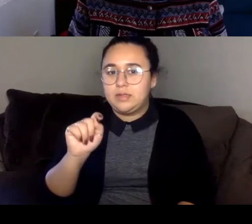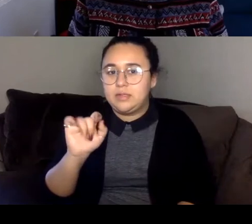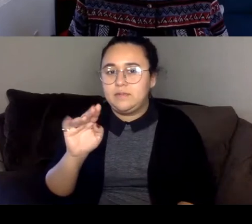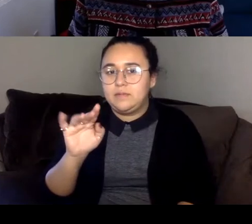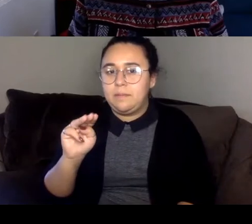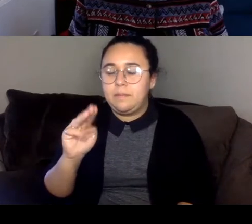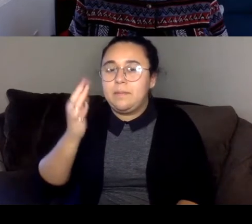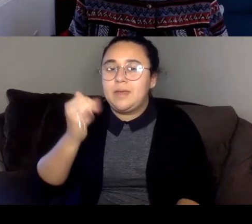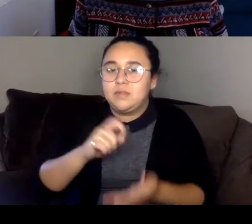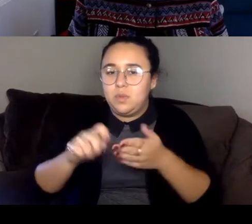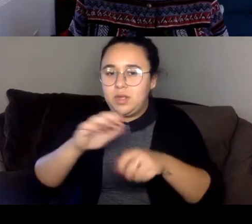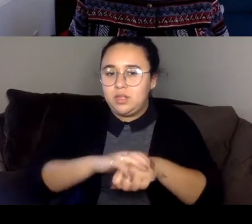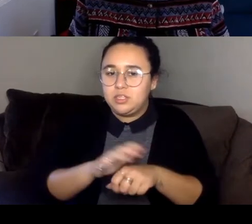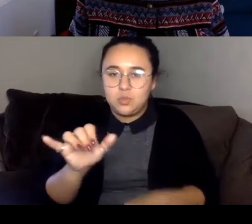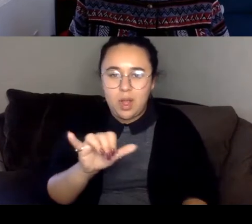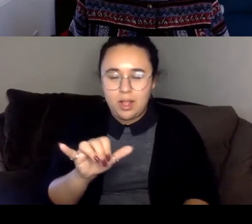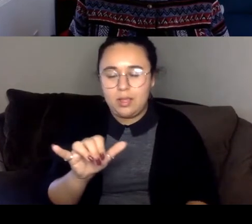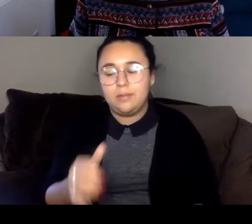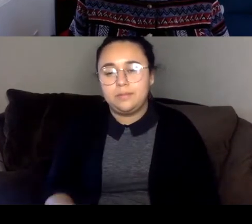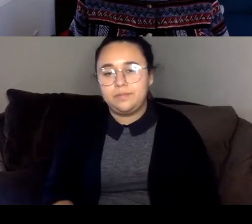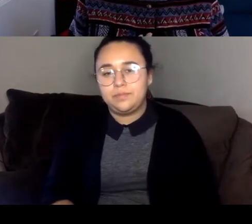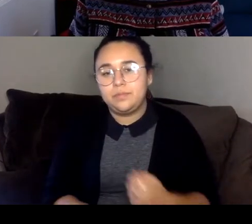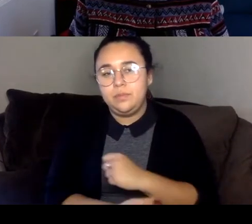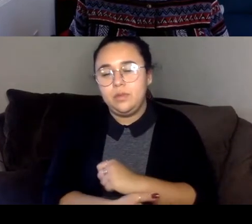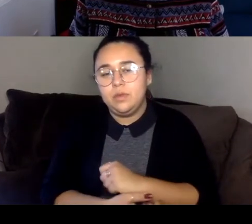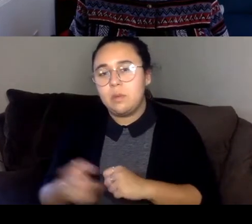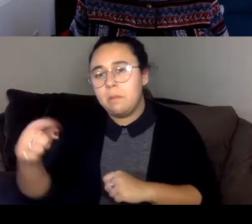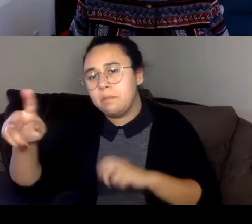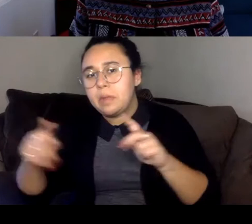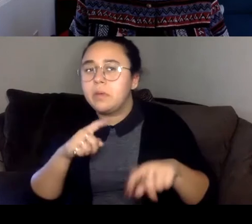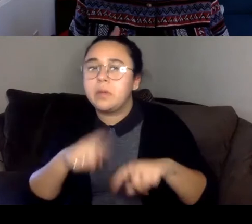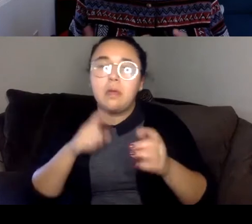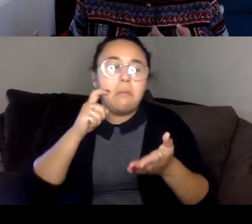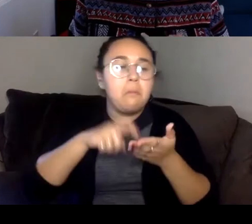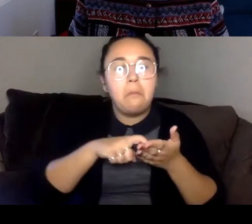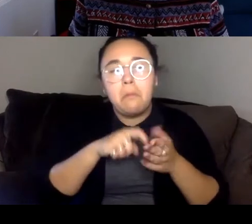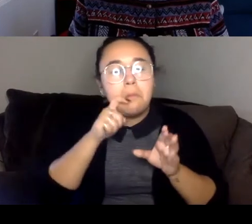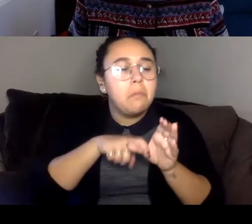But I you know I've really come to think about that a lot because then my novel hasn't been